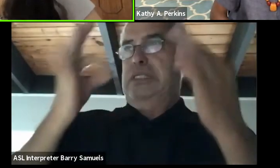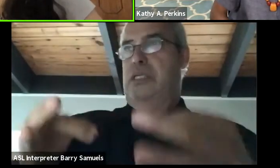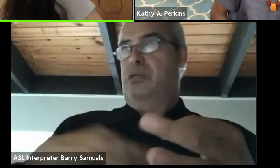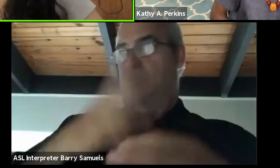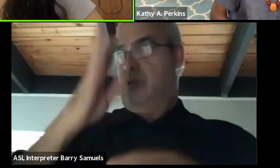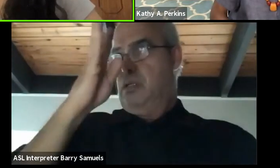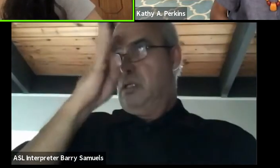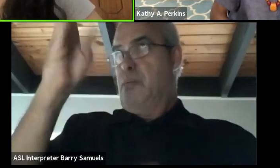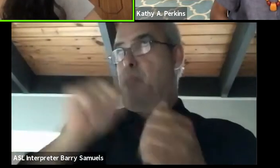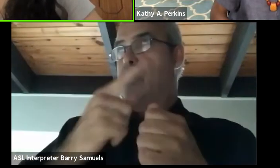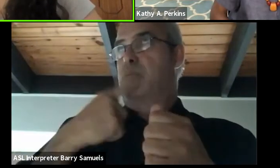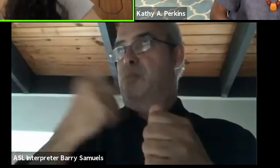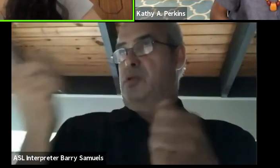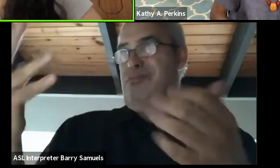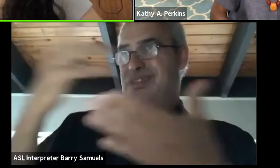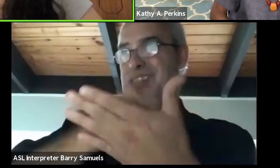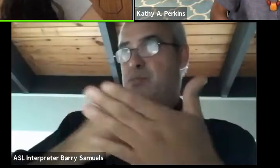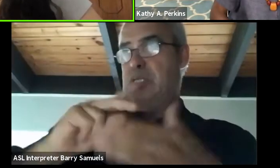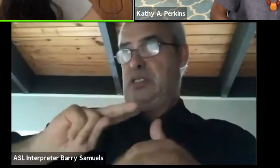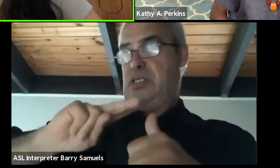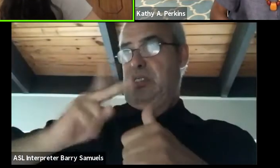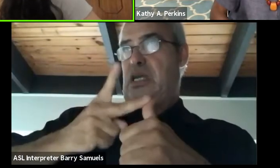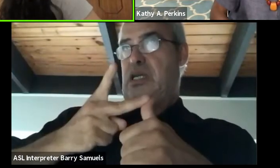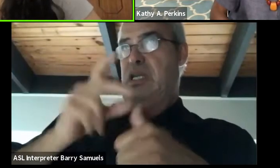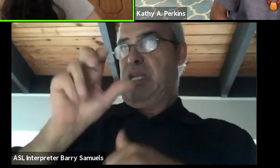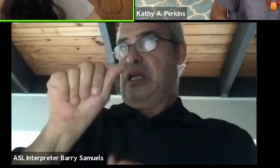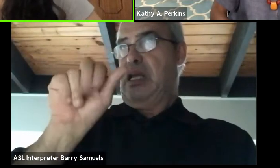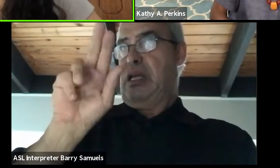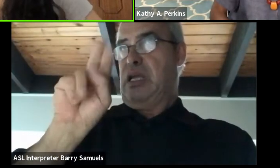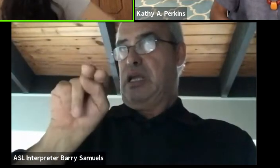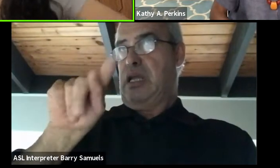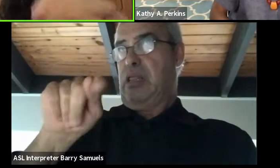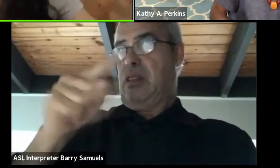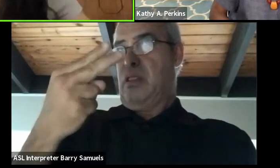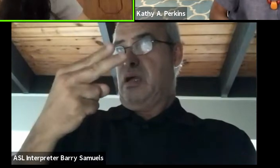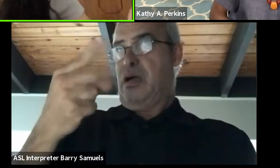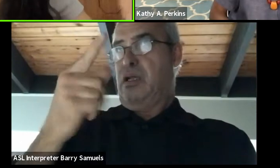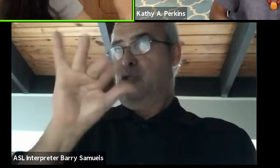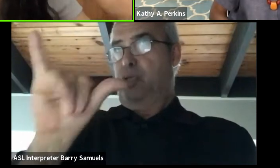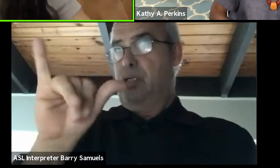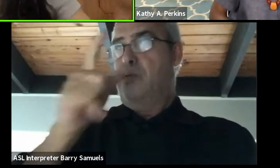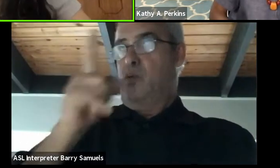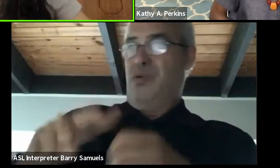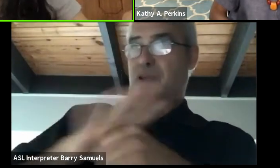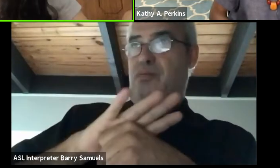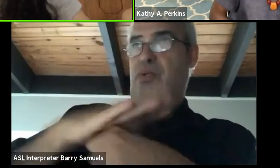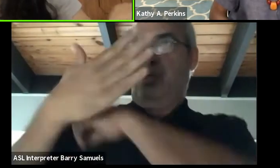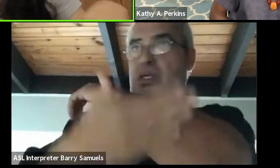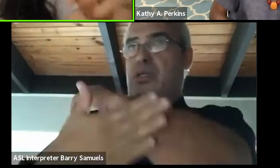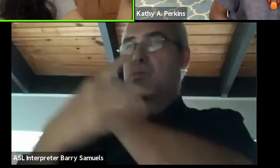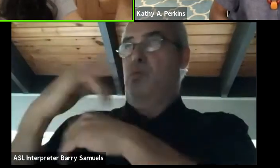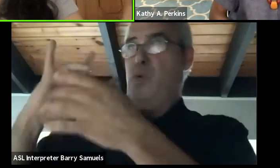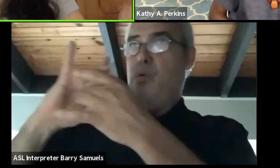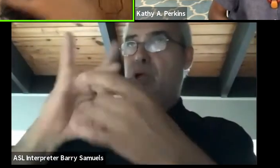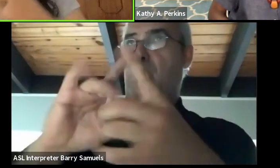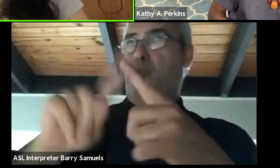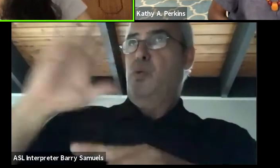or to compile a second anthology that covered the continent. And was it related at all to your experience in South Africa?